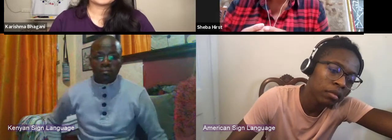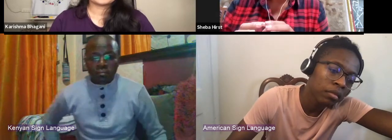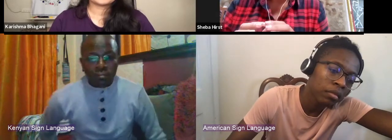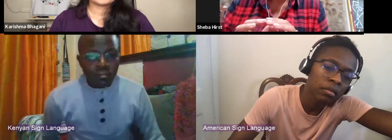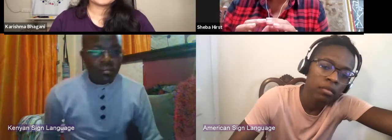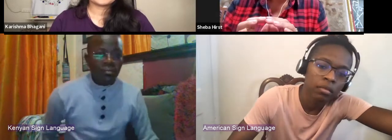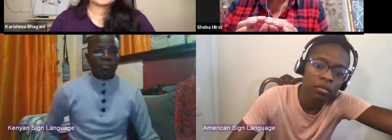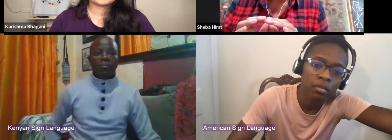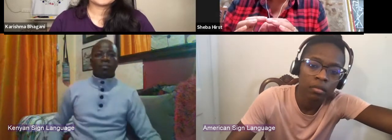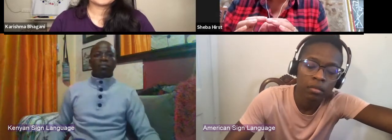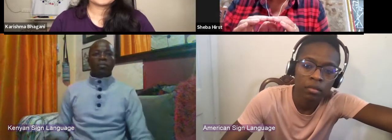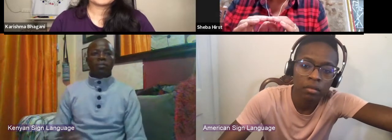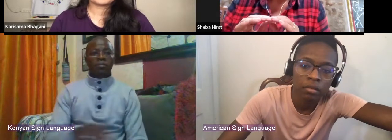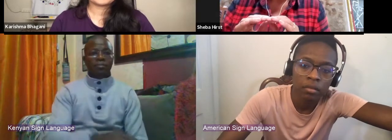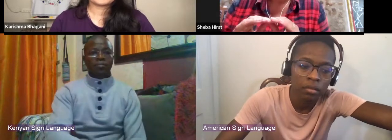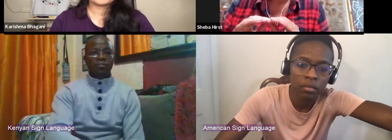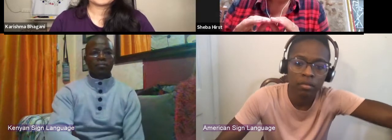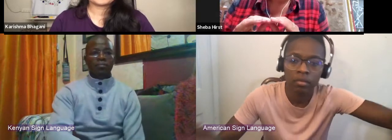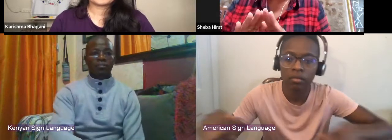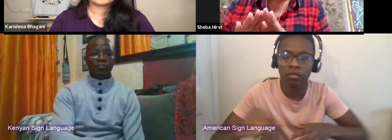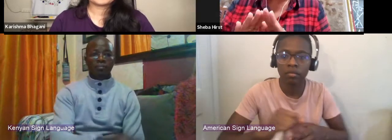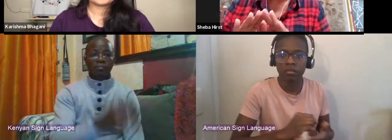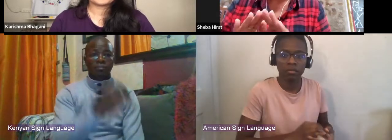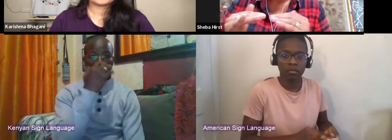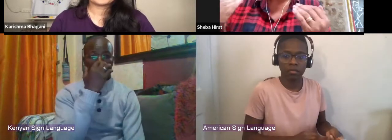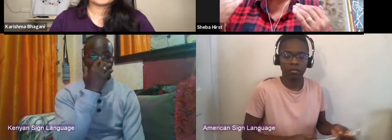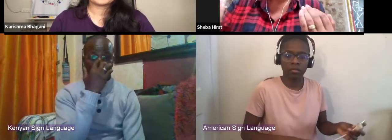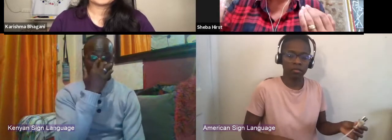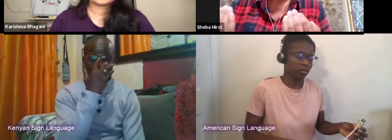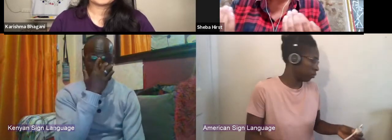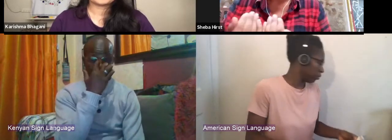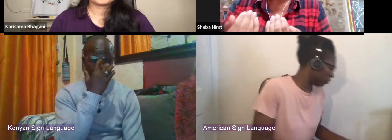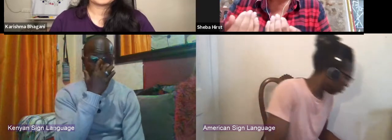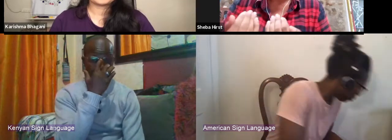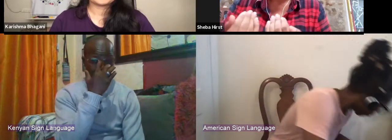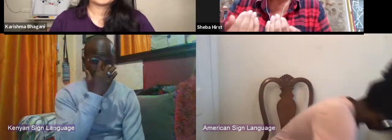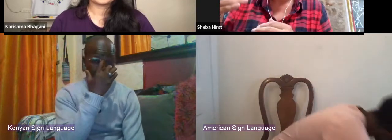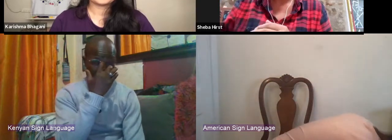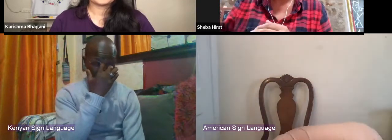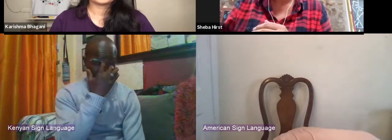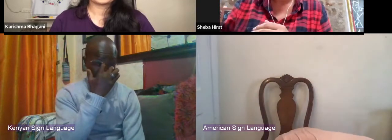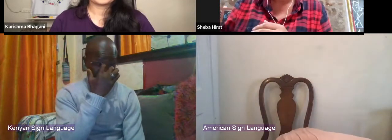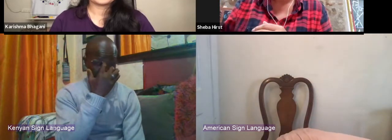and parts of having a sector that is organized around the futures that it wants to see is